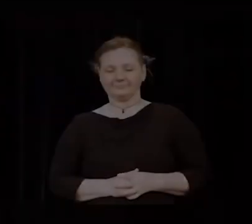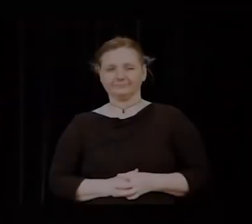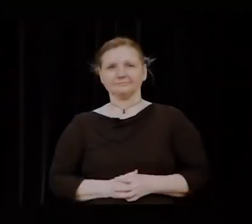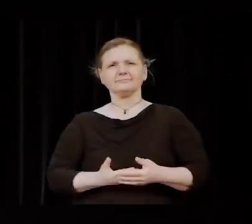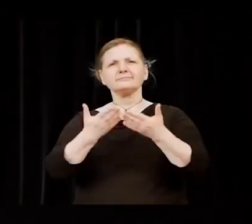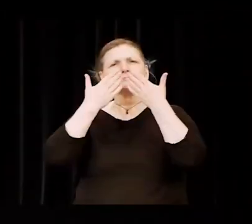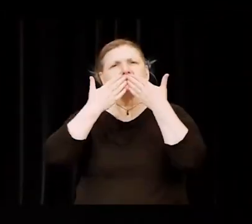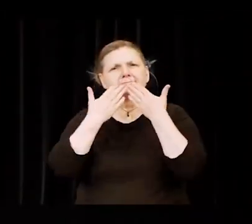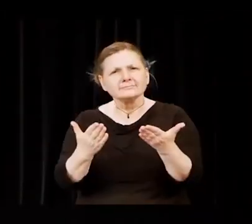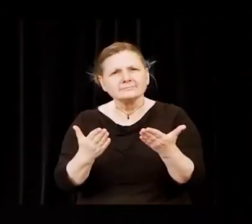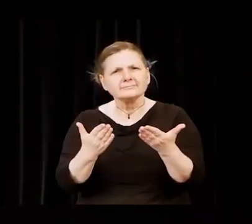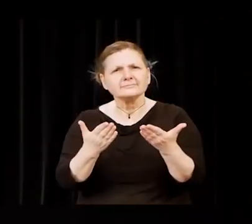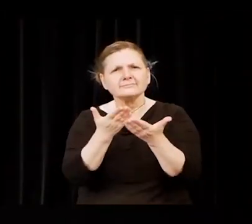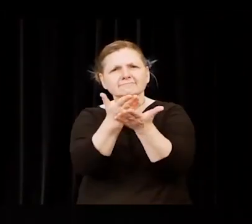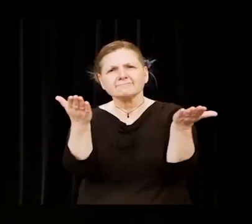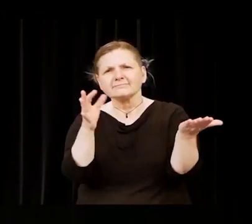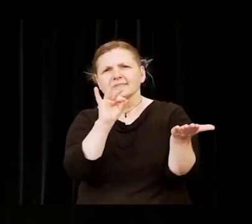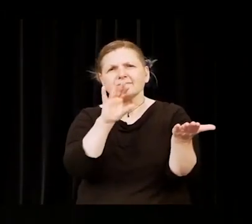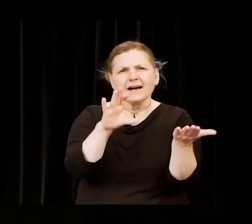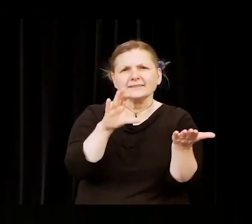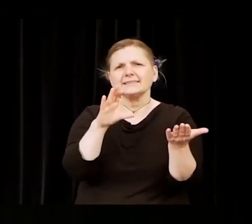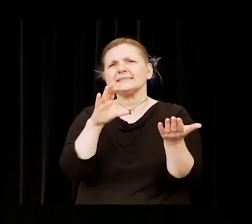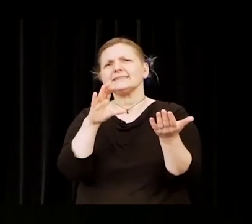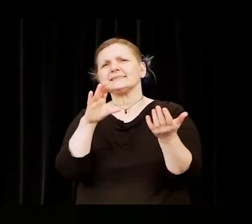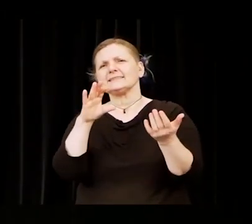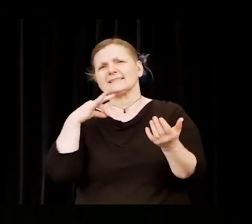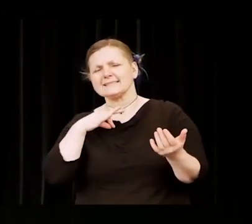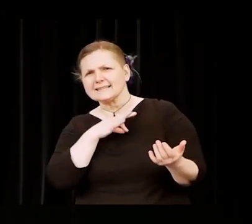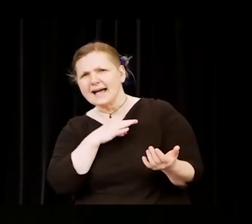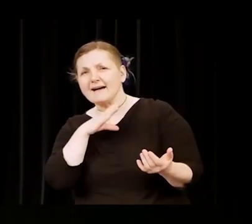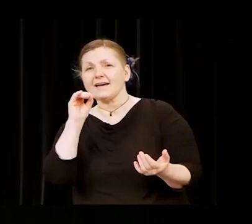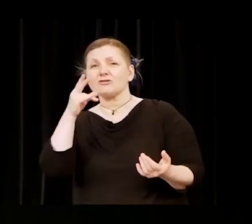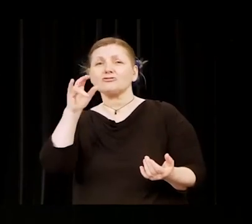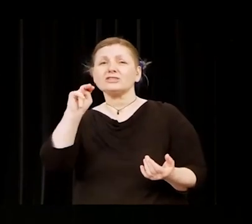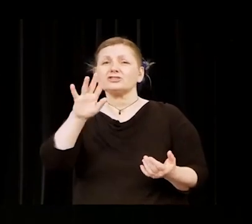Thank you to our faculty and staff and to Christian for his beautiful music.